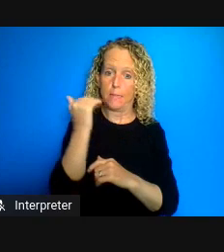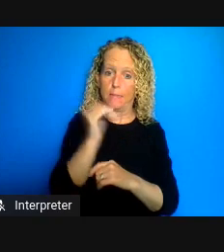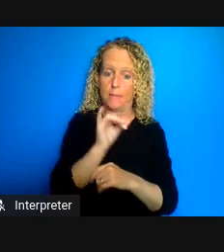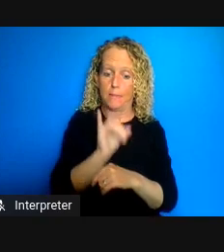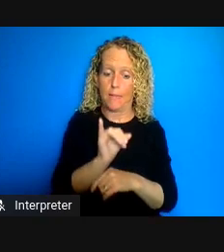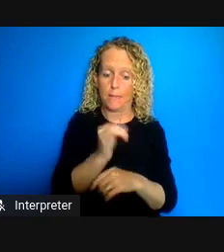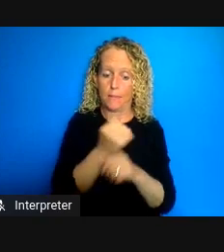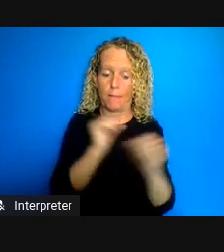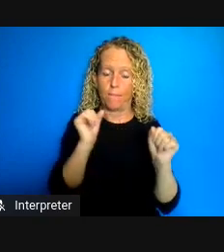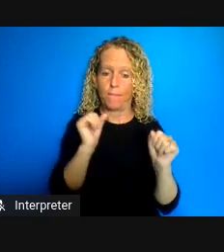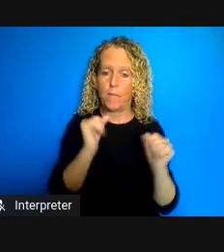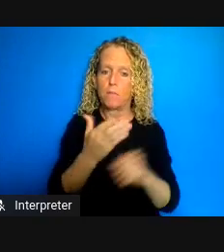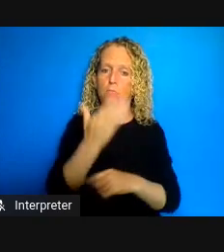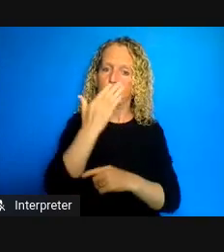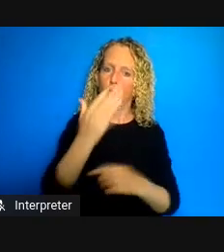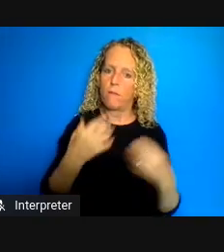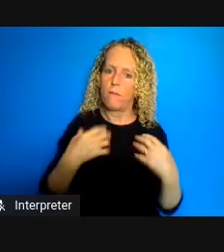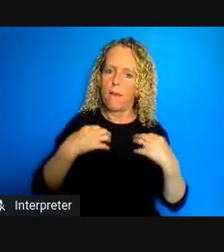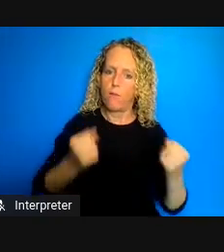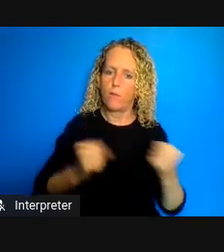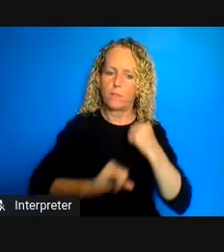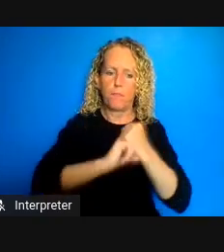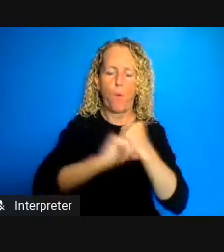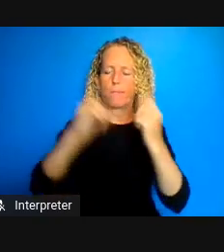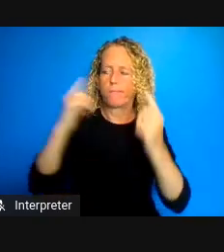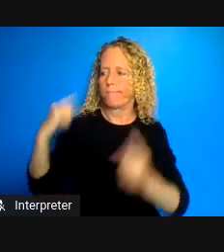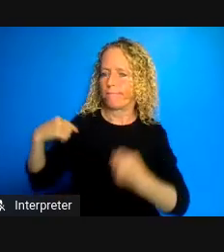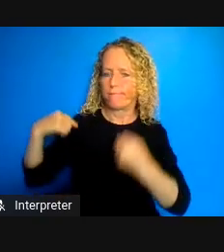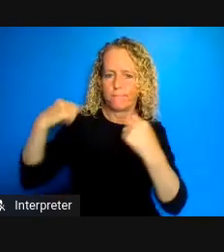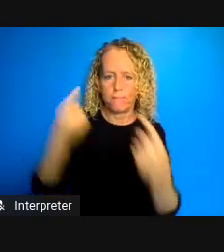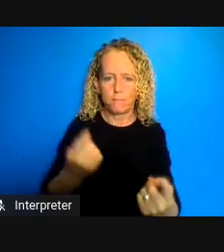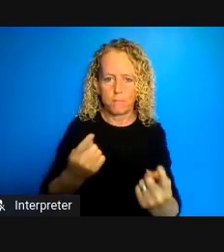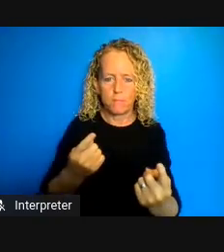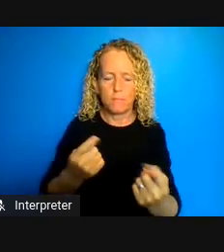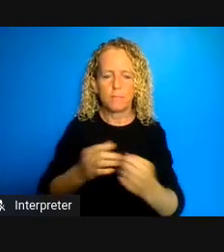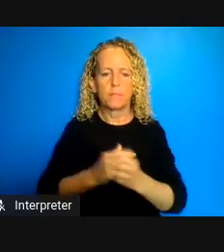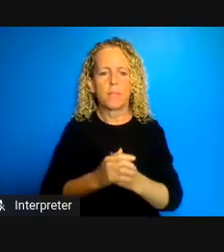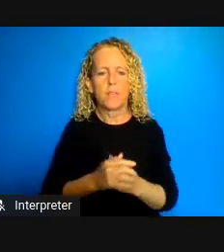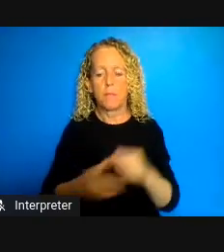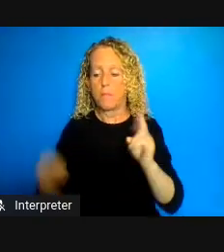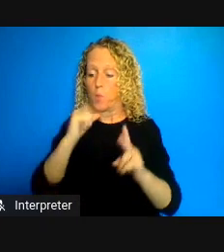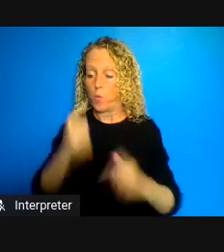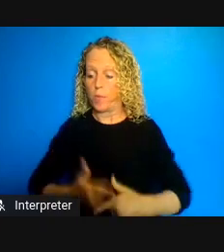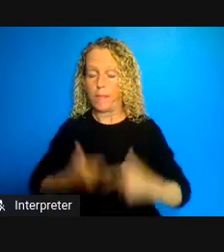since day one, which people living in many First Nation communities do not